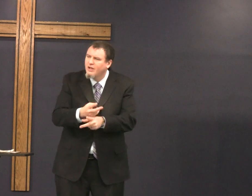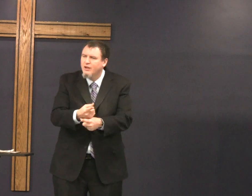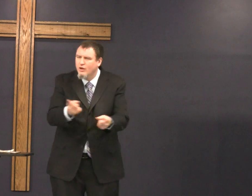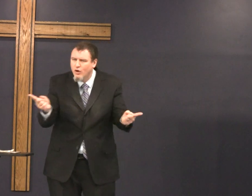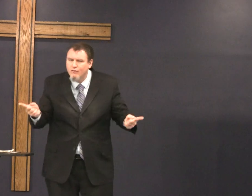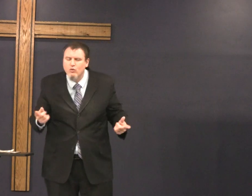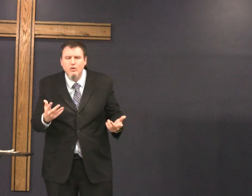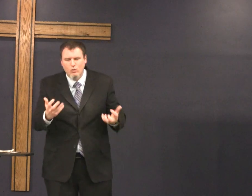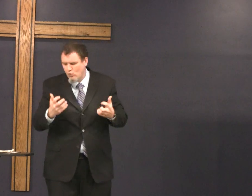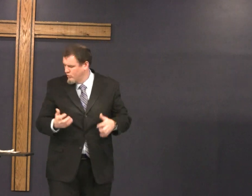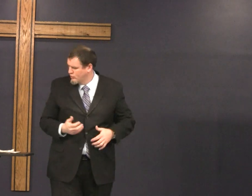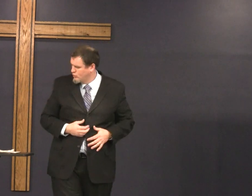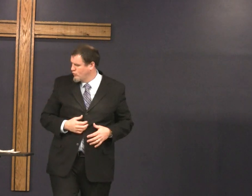he wants to take care of you